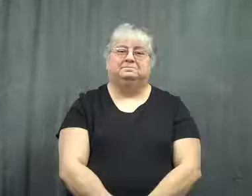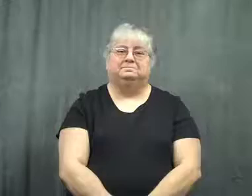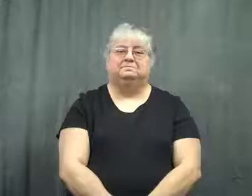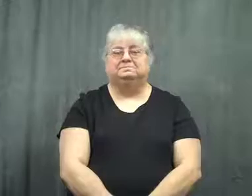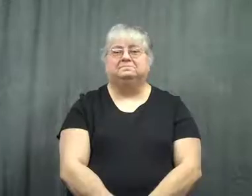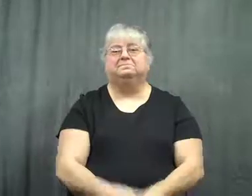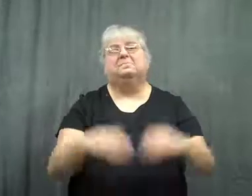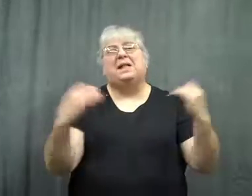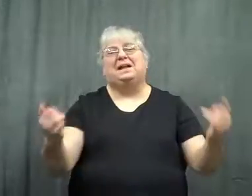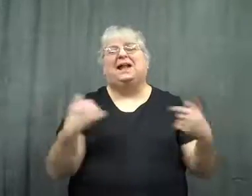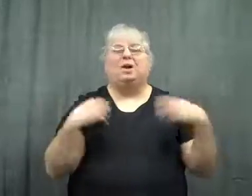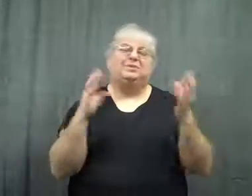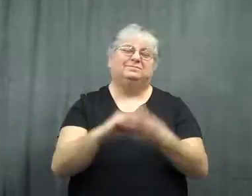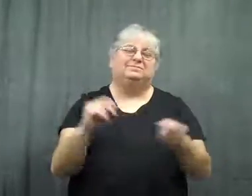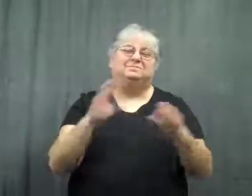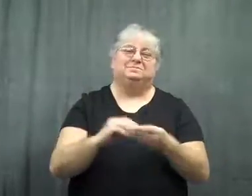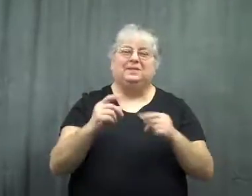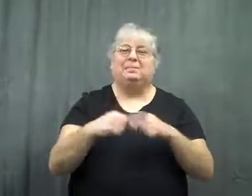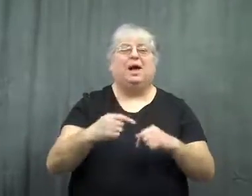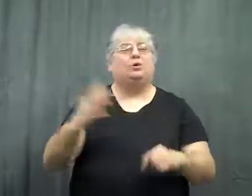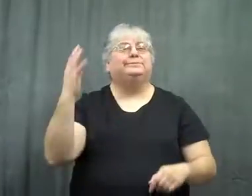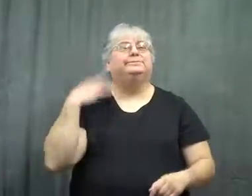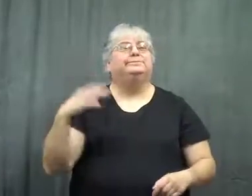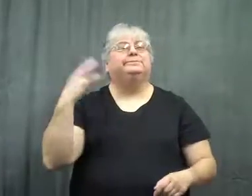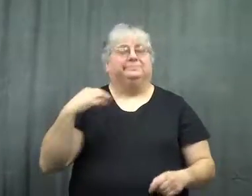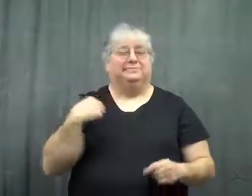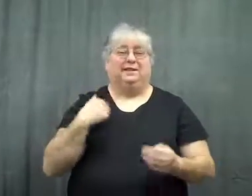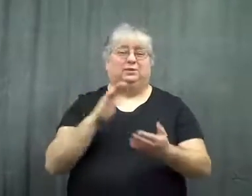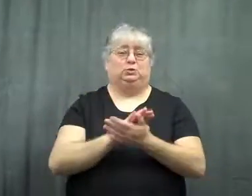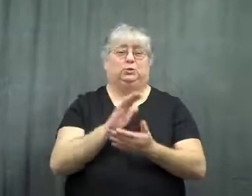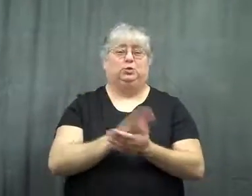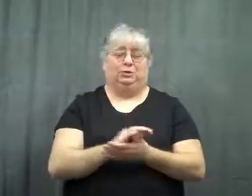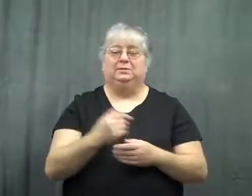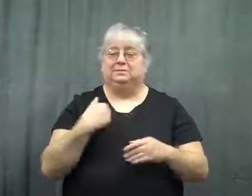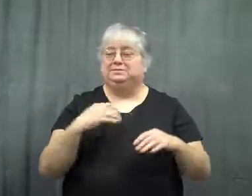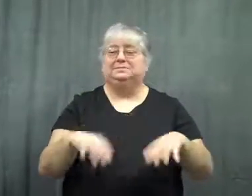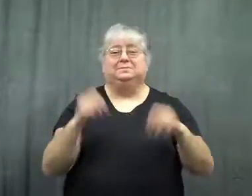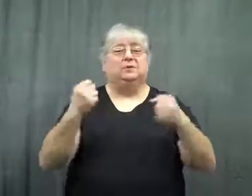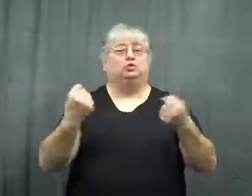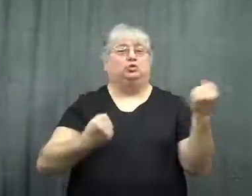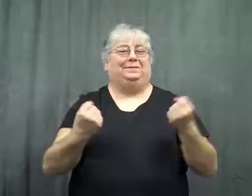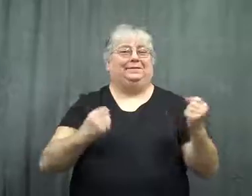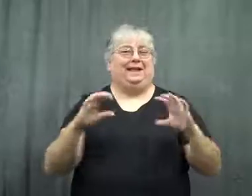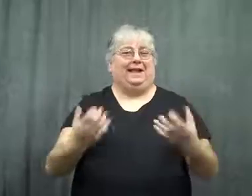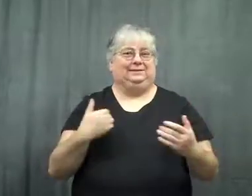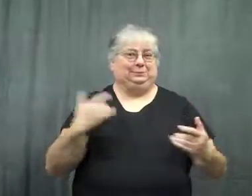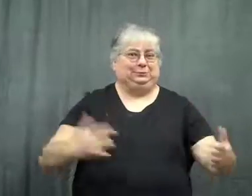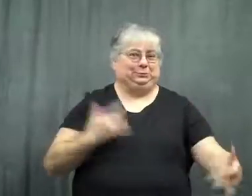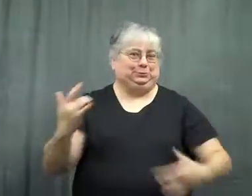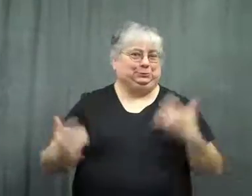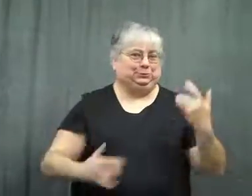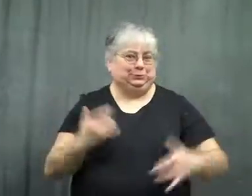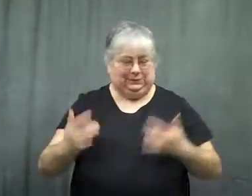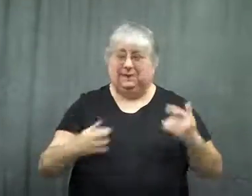I'll talk about when I was taking Driver Ed in school. I was excited.